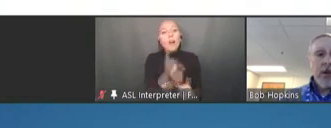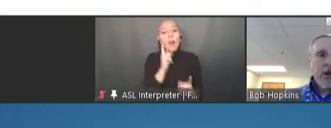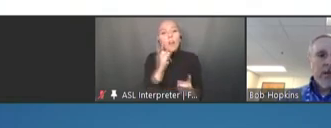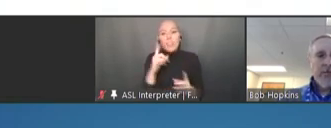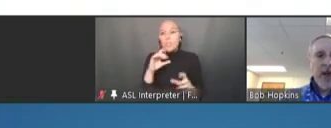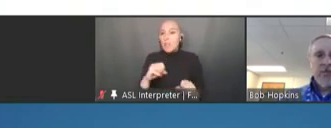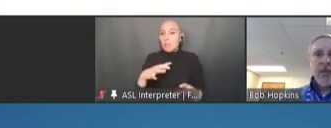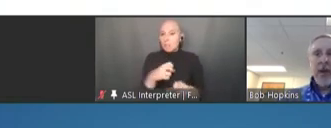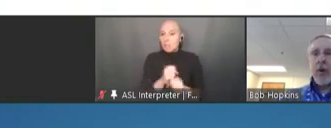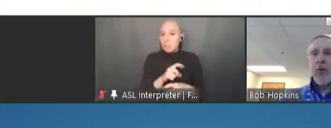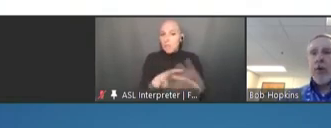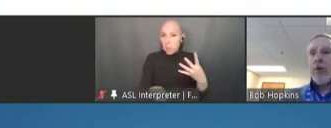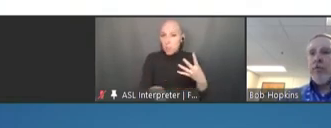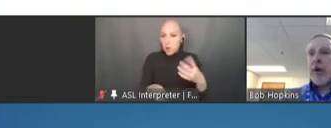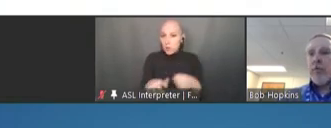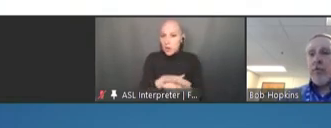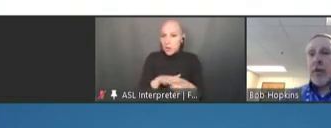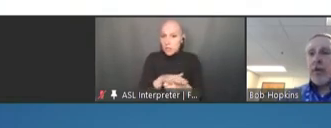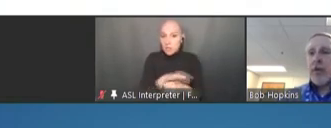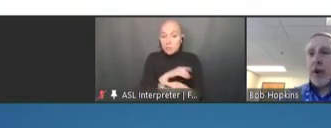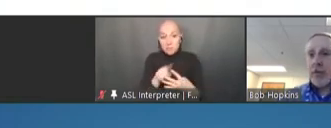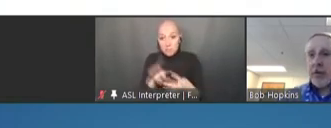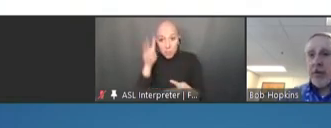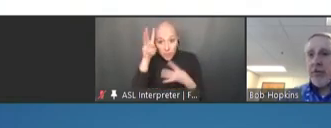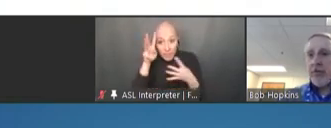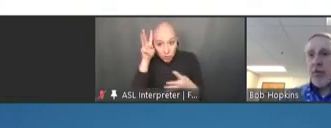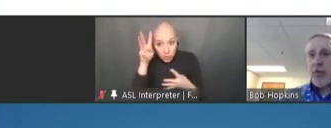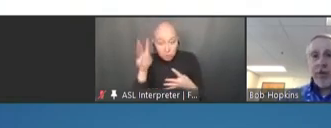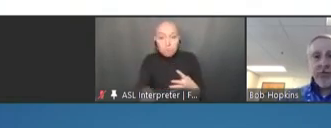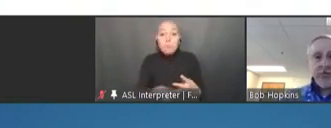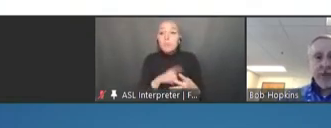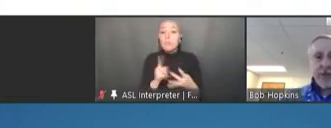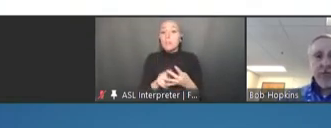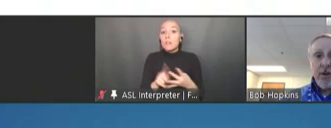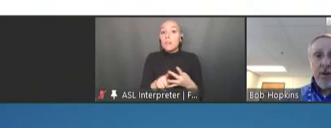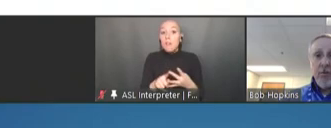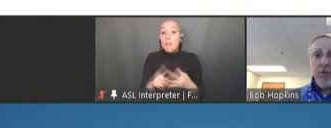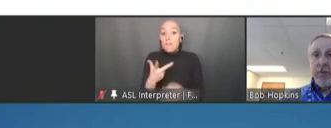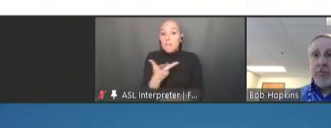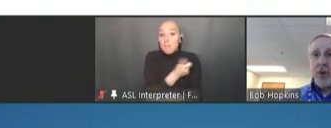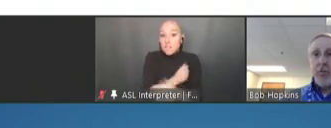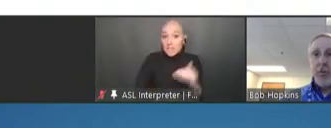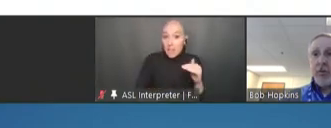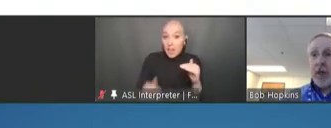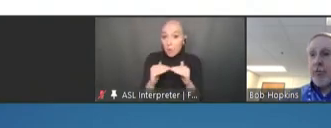I think vaccine equity we've got tremendous opportunities for as we've seen multiple examples